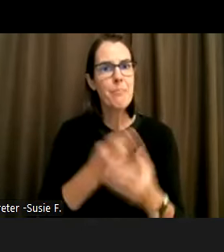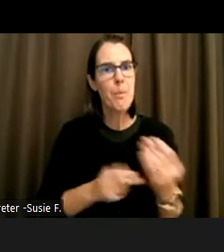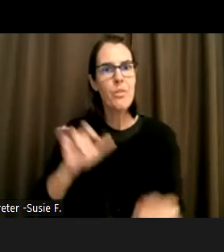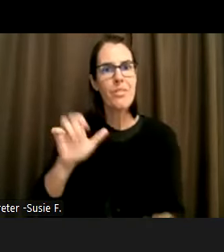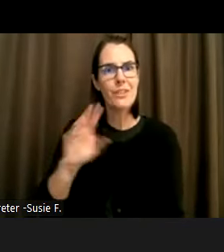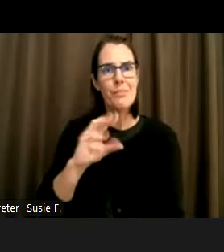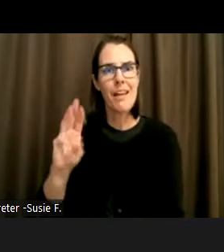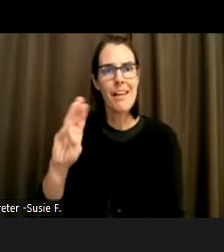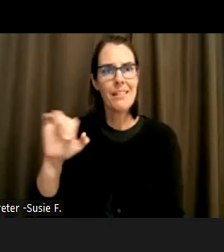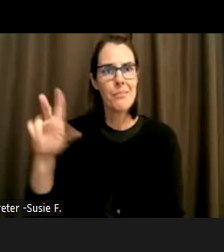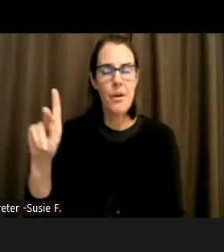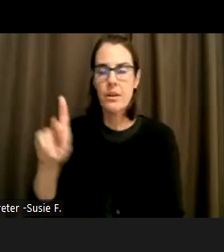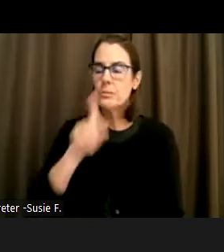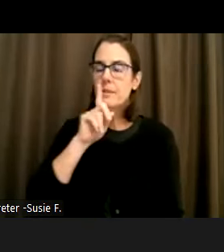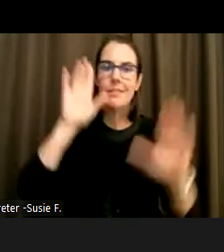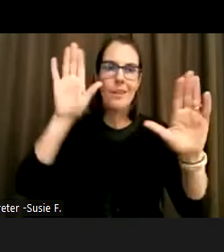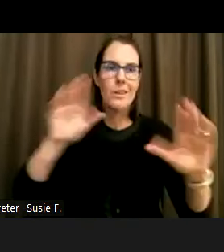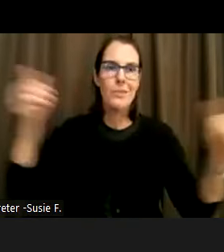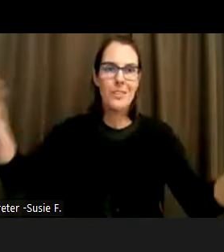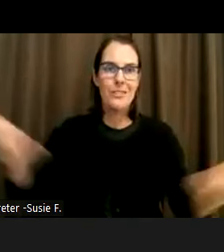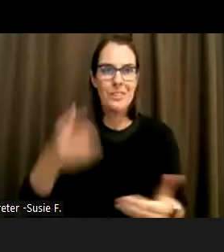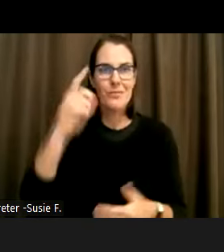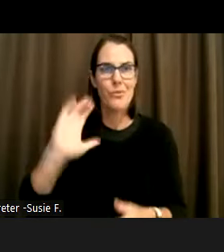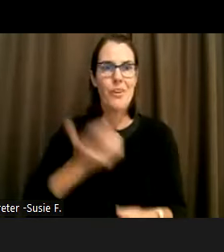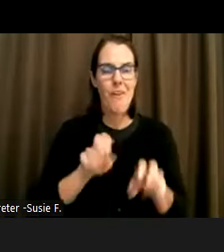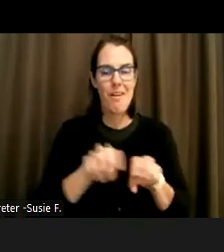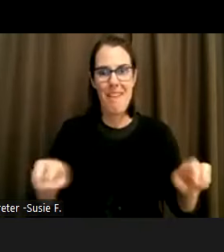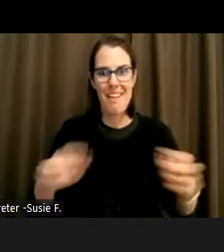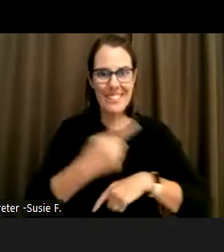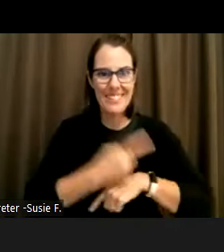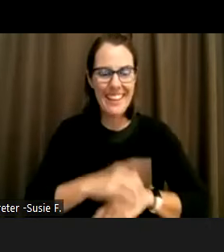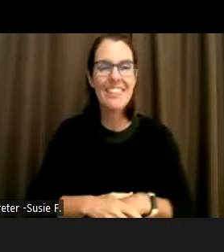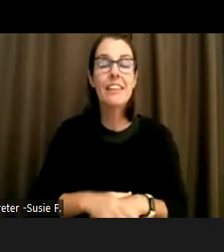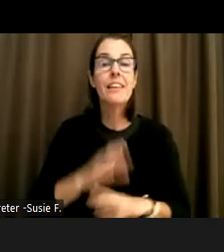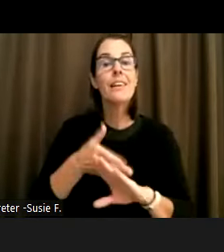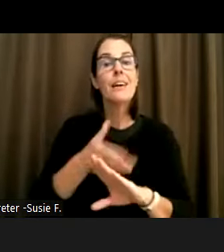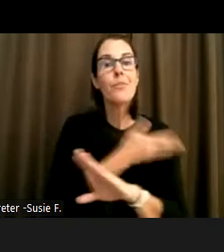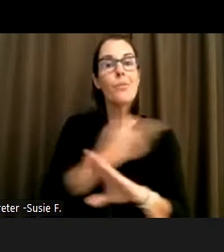Really wonderful introduction to our panel today. Before we introduce our panelists,